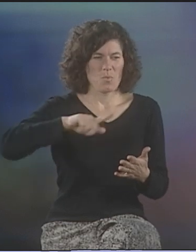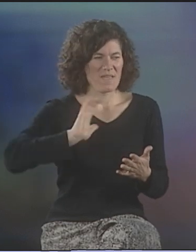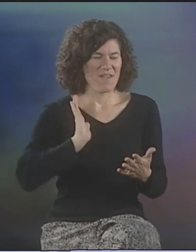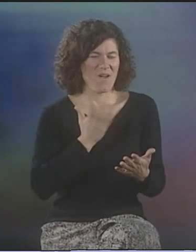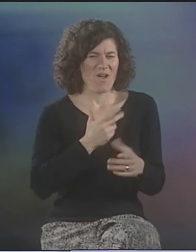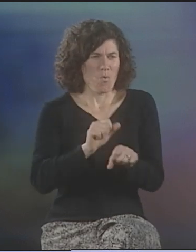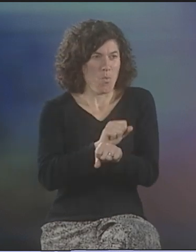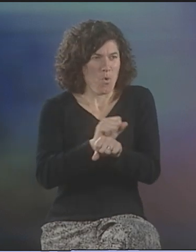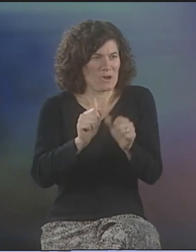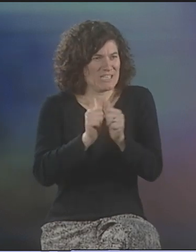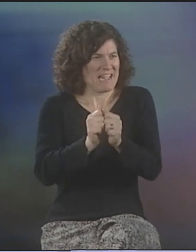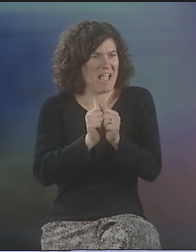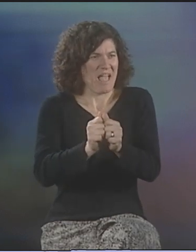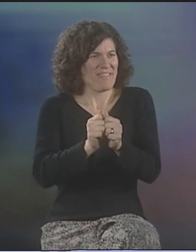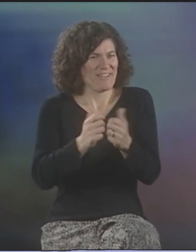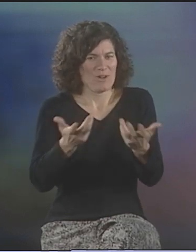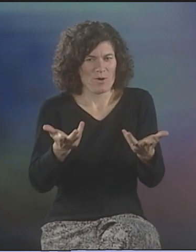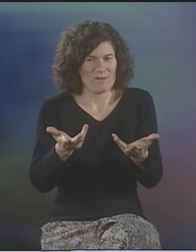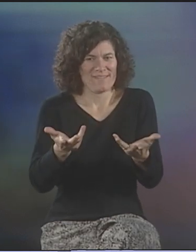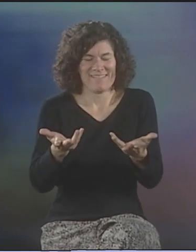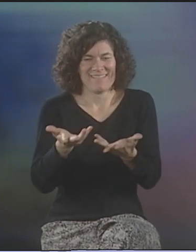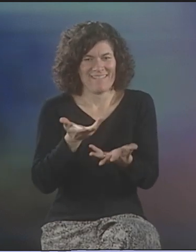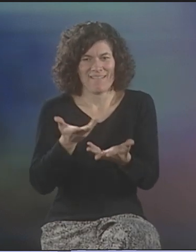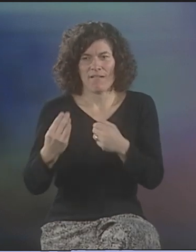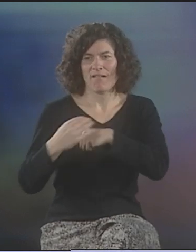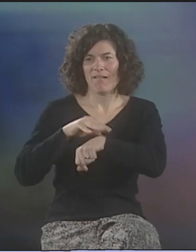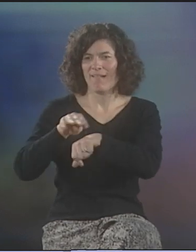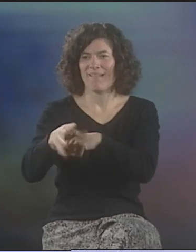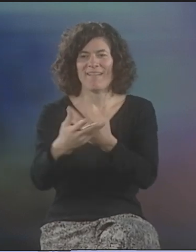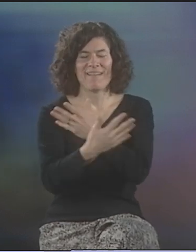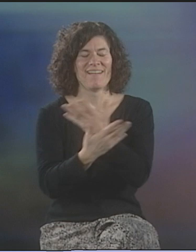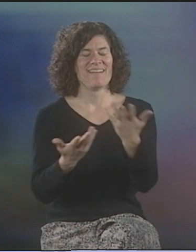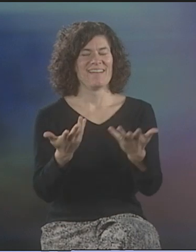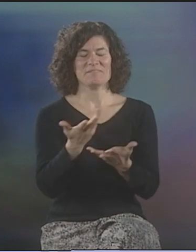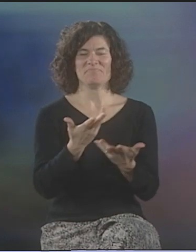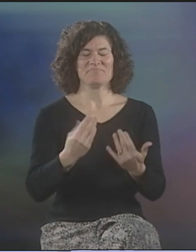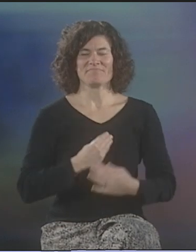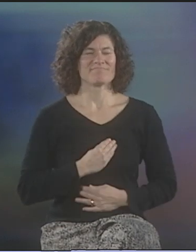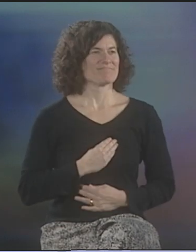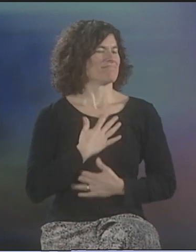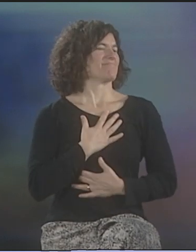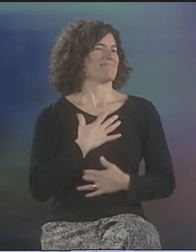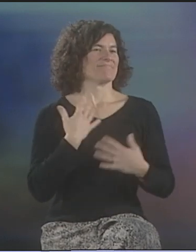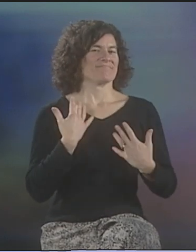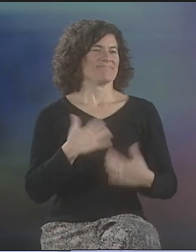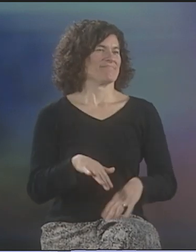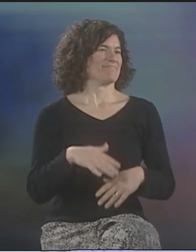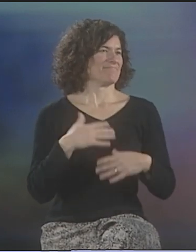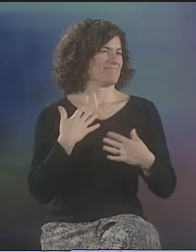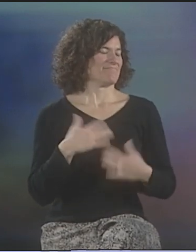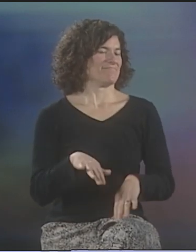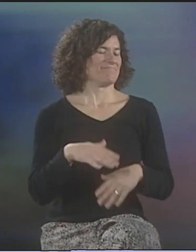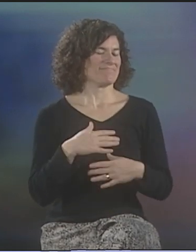THE WAY THAT WE ALL WORKED TOGETHER AND HOW WE INFLUENCED EACH OTHER. IT WAS SO INSPIRING.